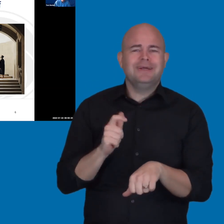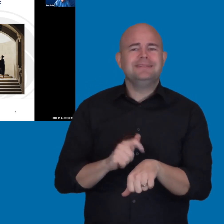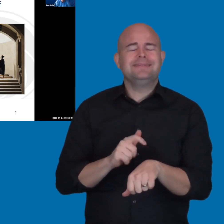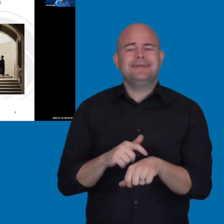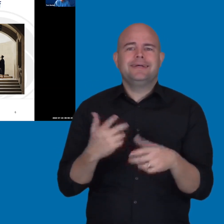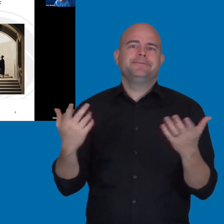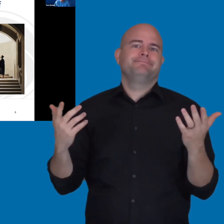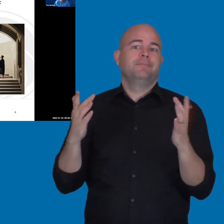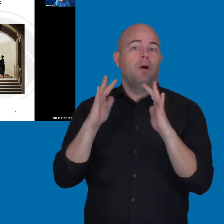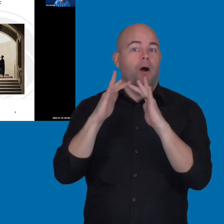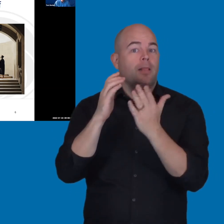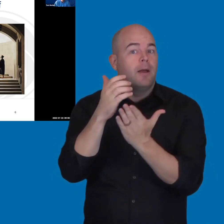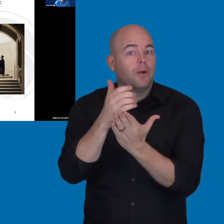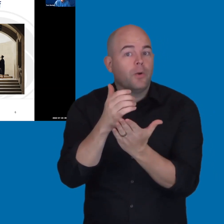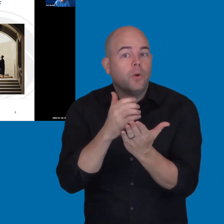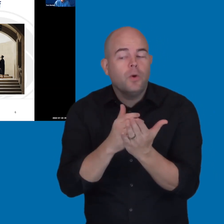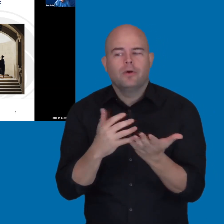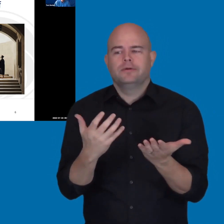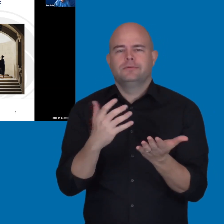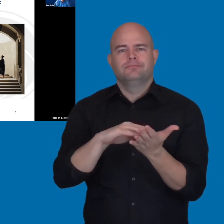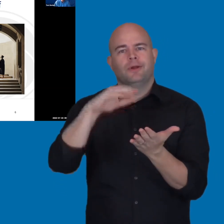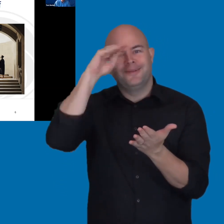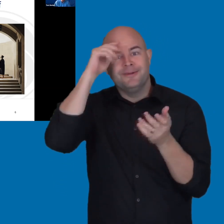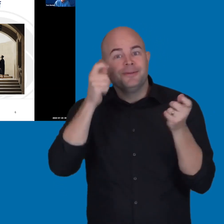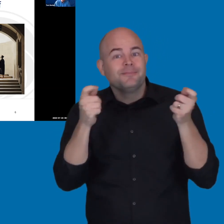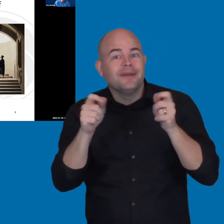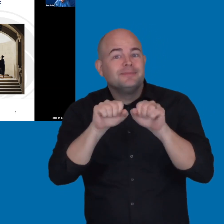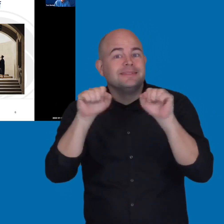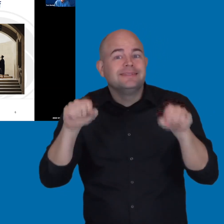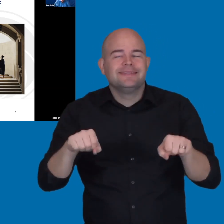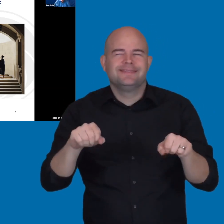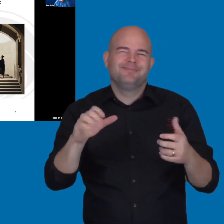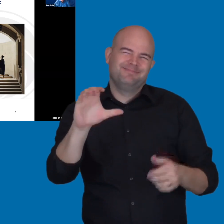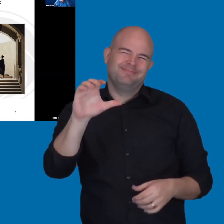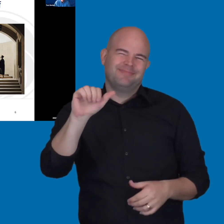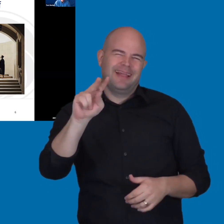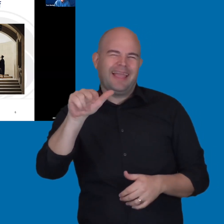such as your online course environments, the learning management systems like Canvas and others.